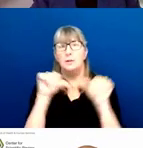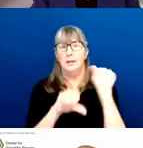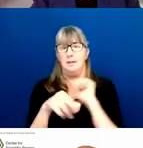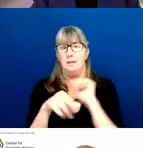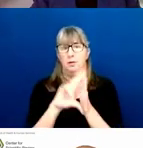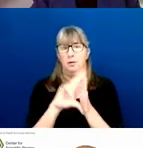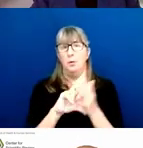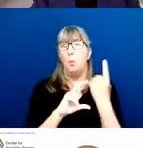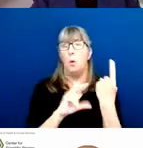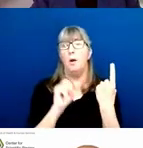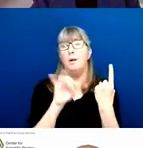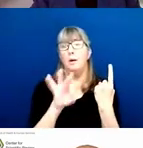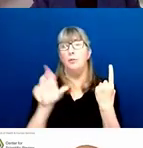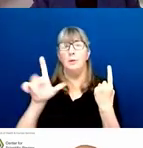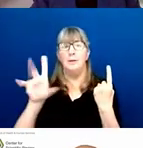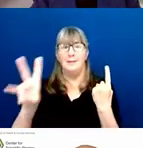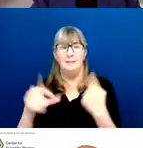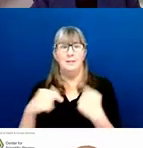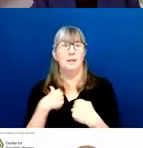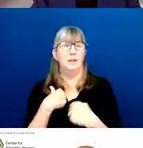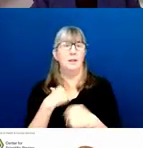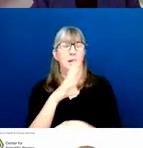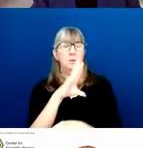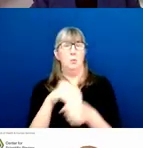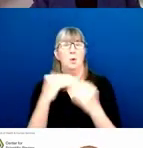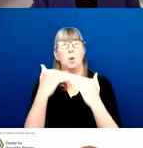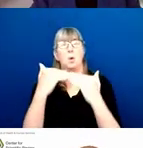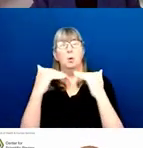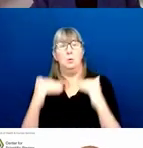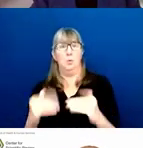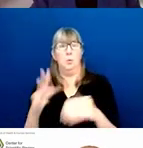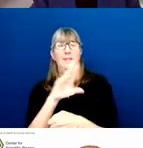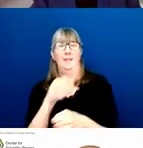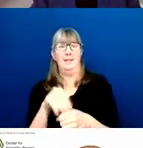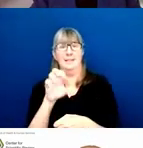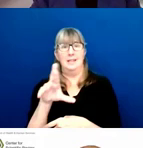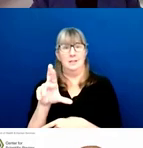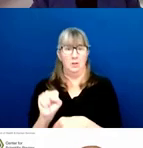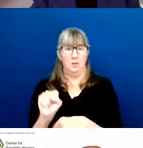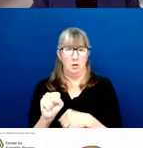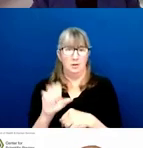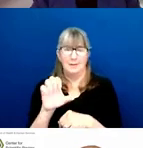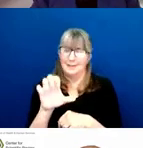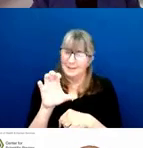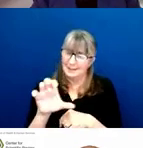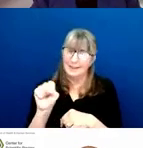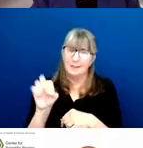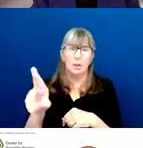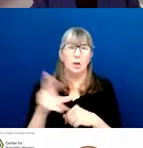and I'm representing a division within CSR, specifically the Division of Receipt and Referral, or just DRR.